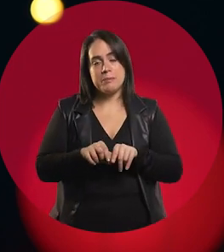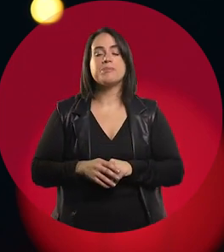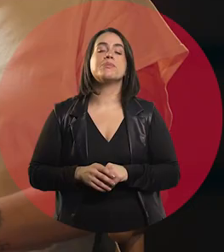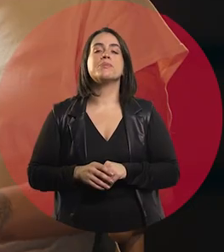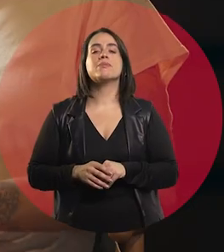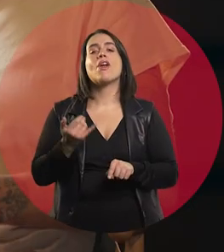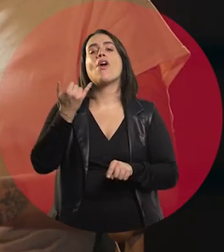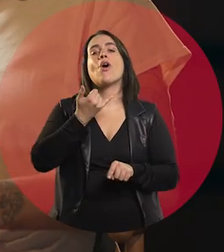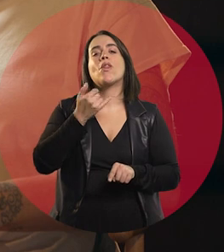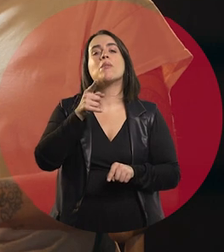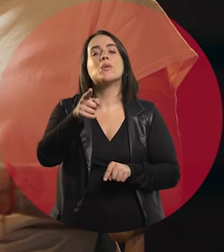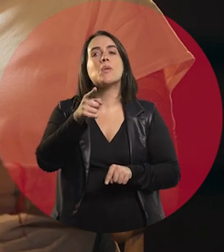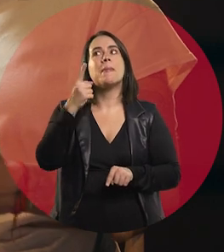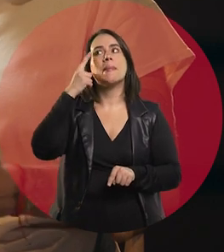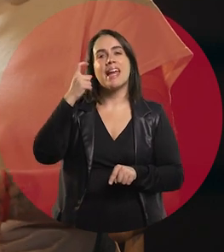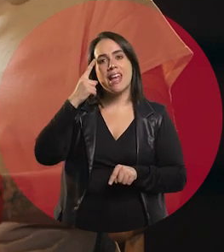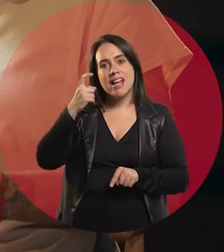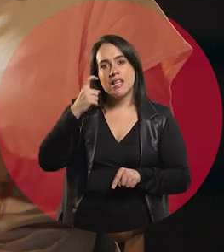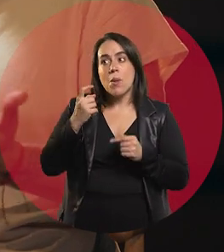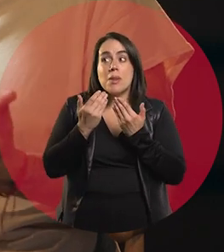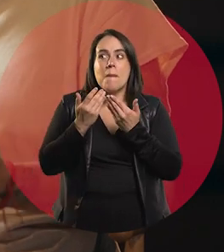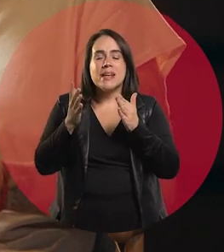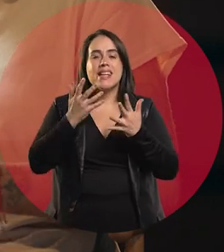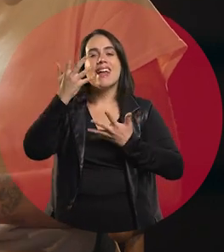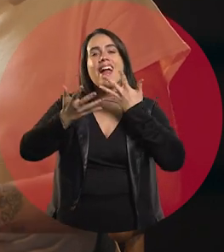Tell me about your first experiences with Los Estómagos.